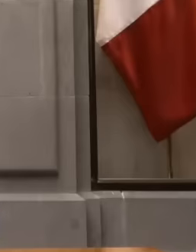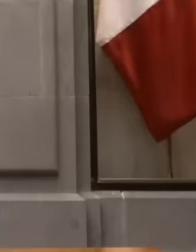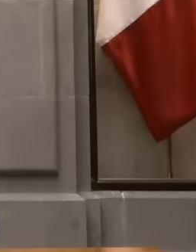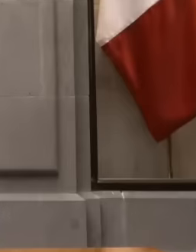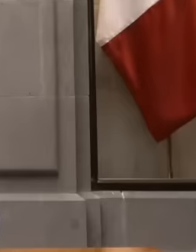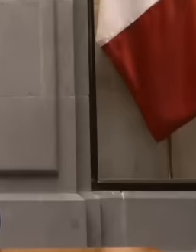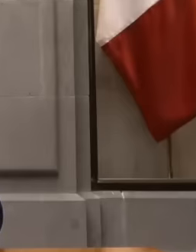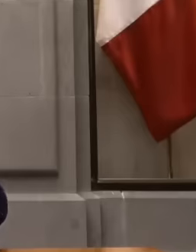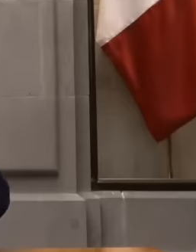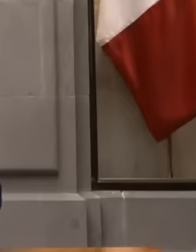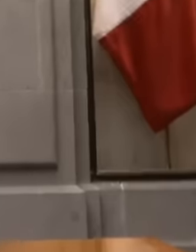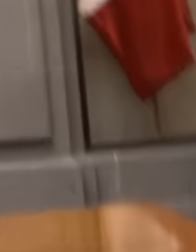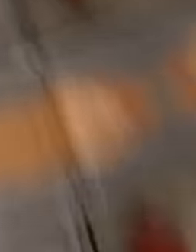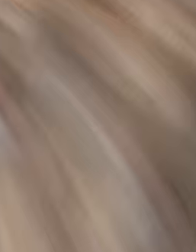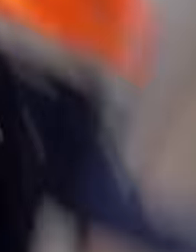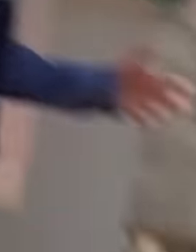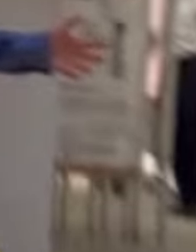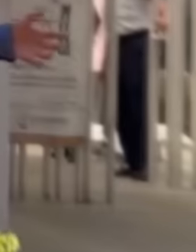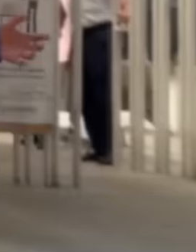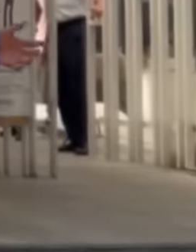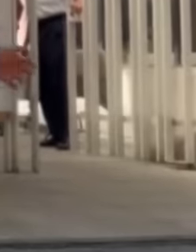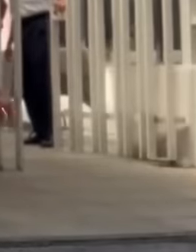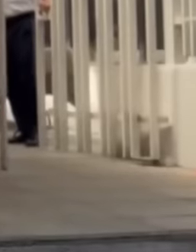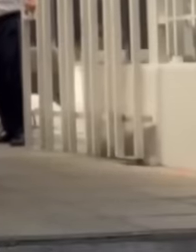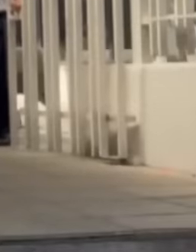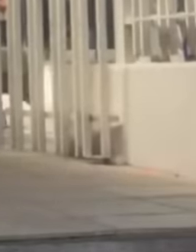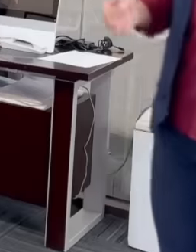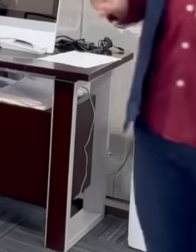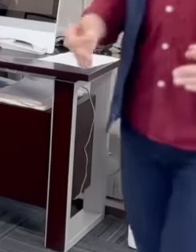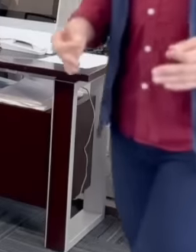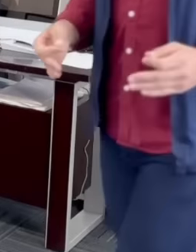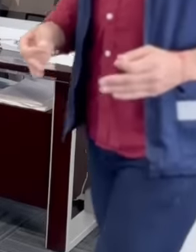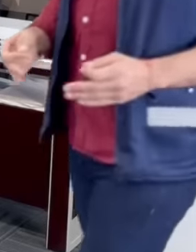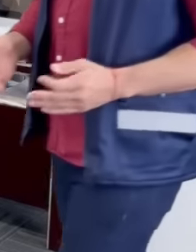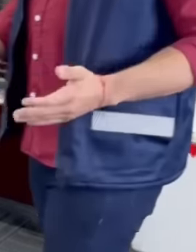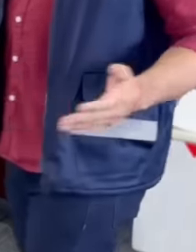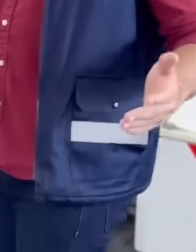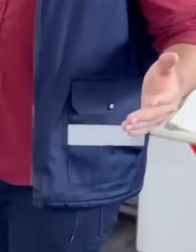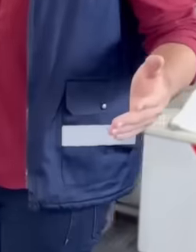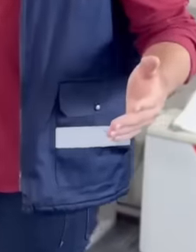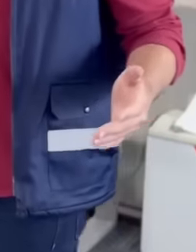the function and operation of the cofepris, which is an organization of the Ministry